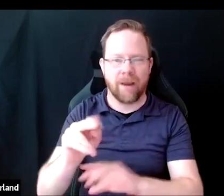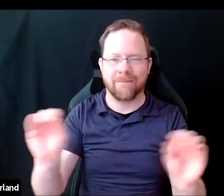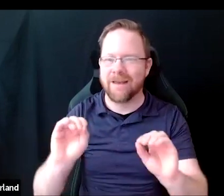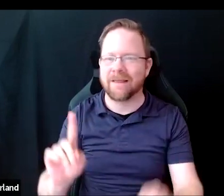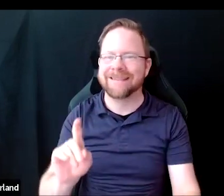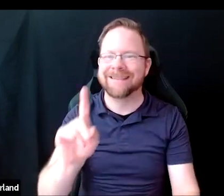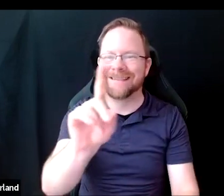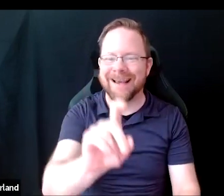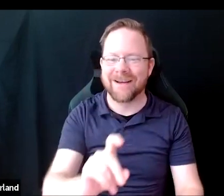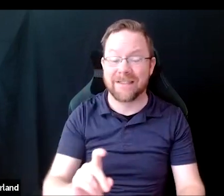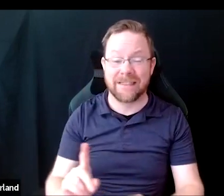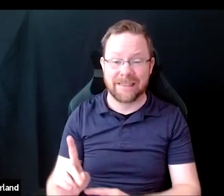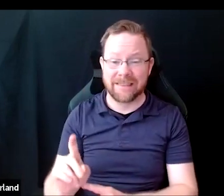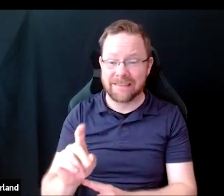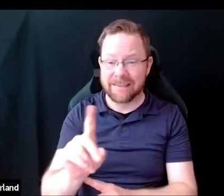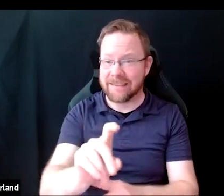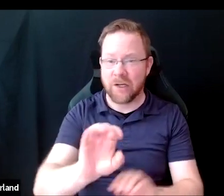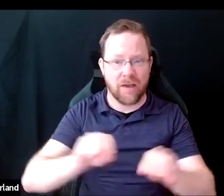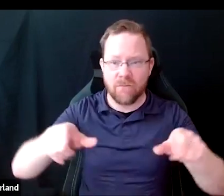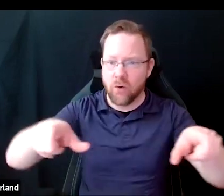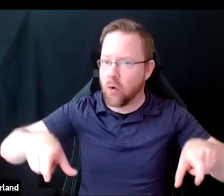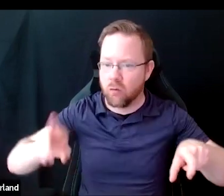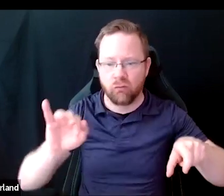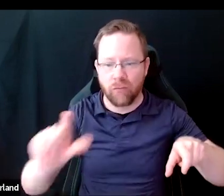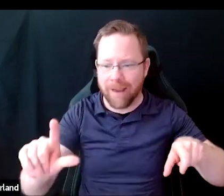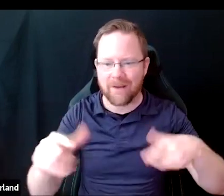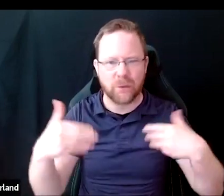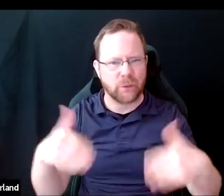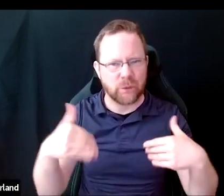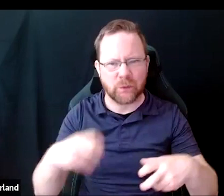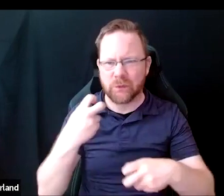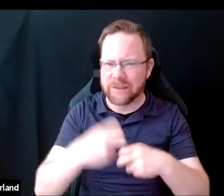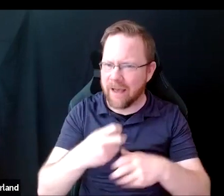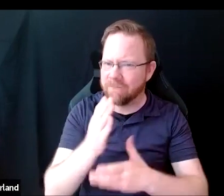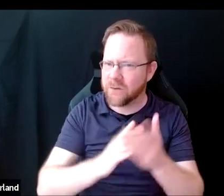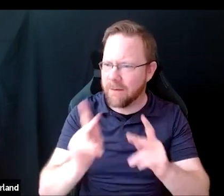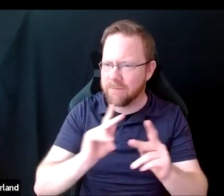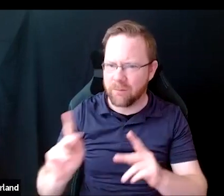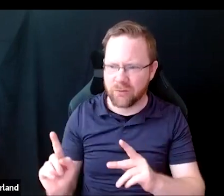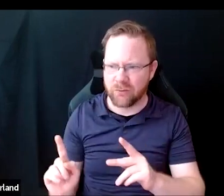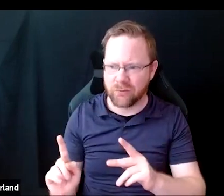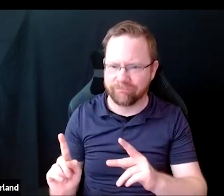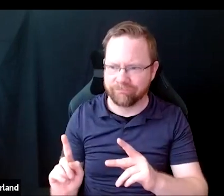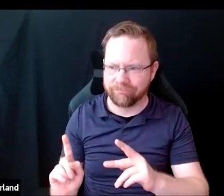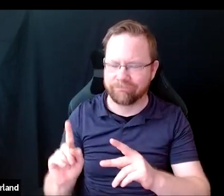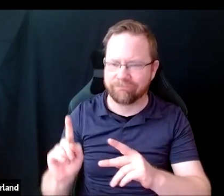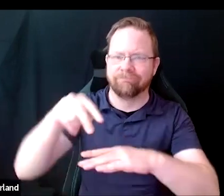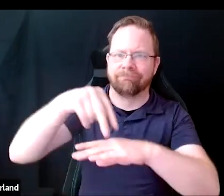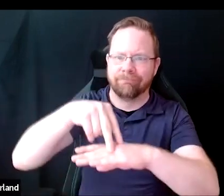did not have railings, so it would have been hard for certain people to access those stages.